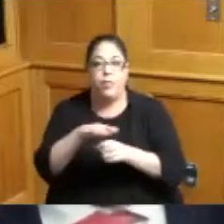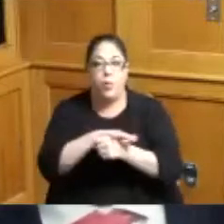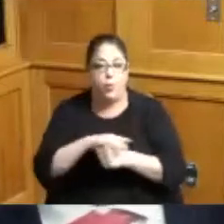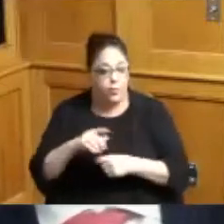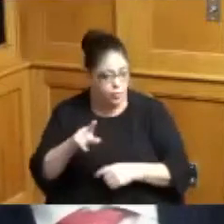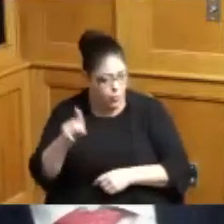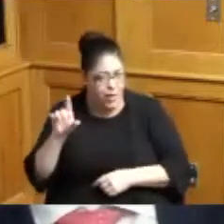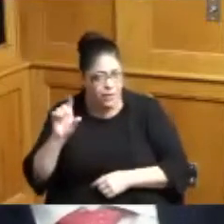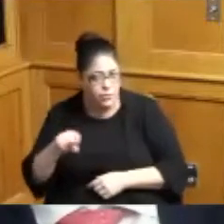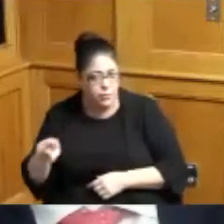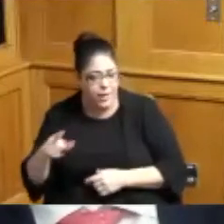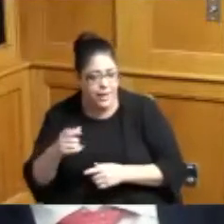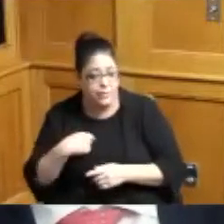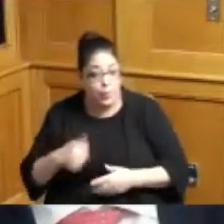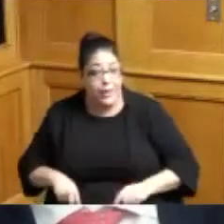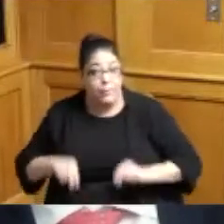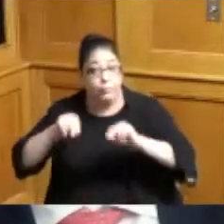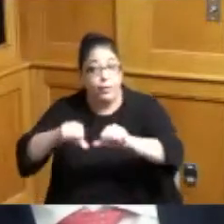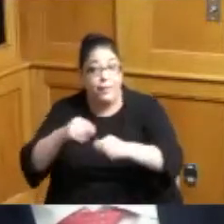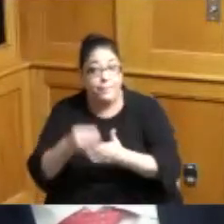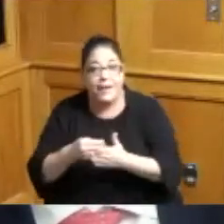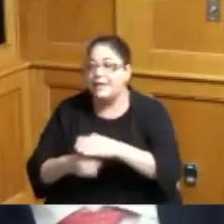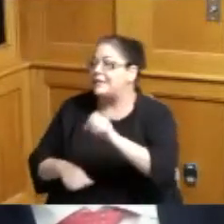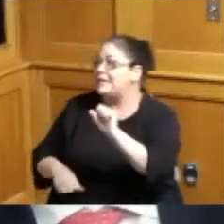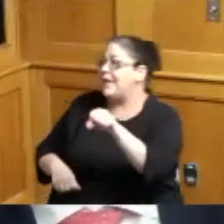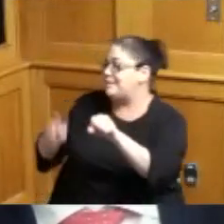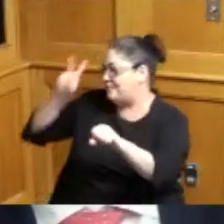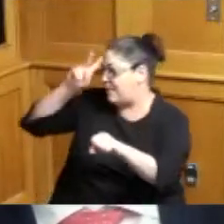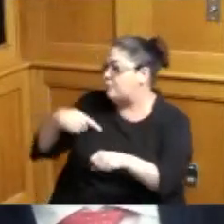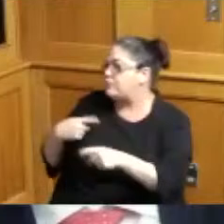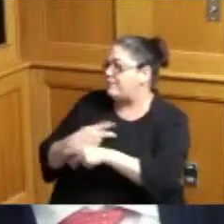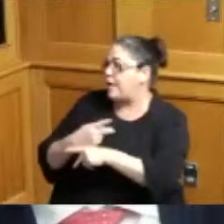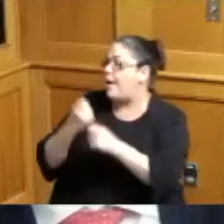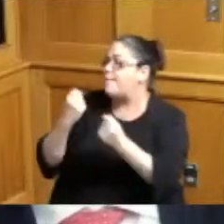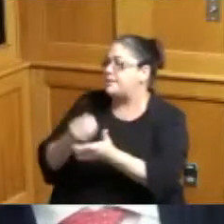asking are we putting in money to this yes and I was just trying to find out how much are we low